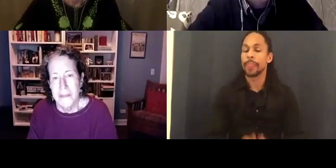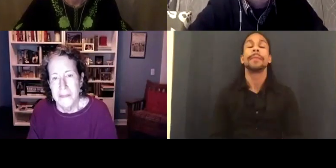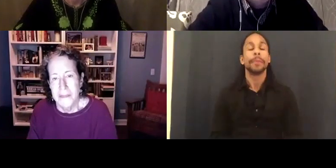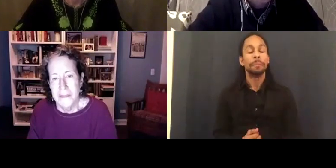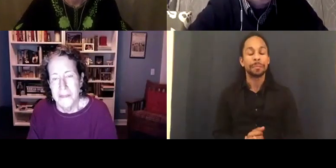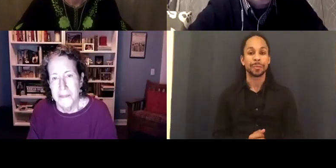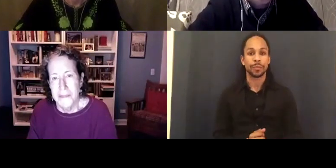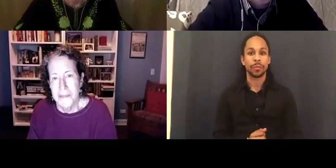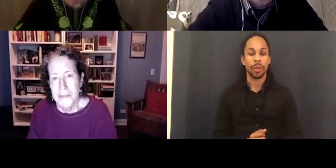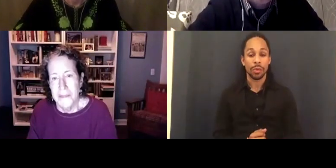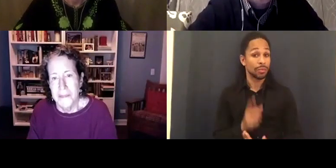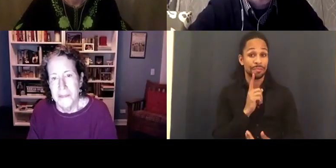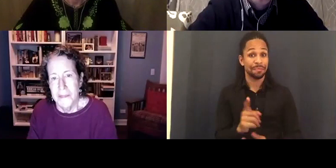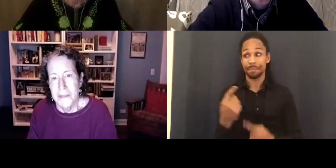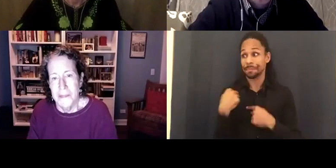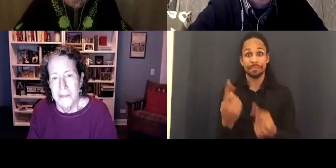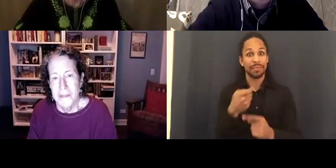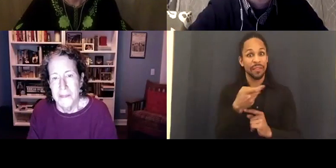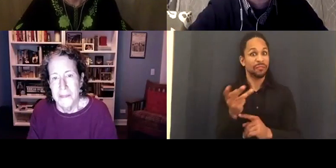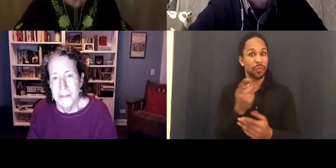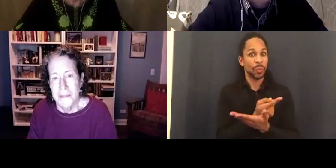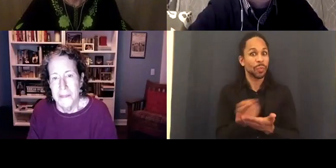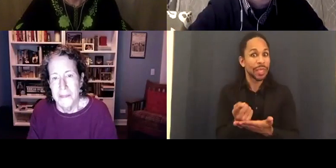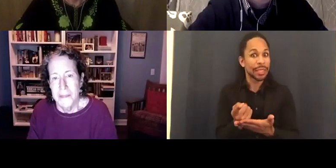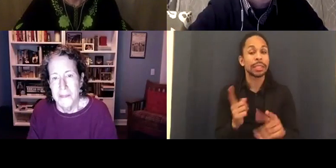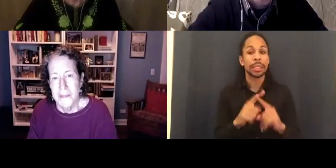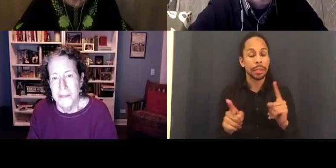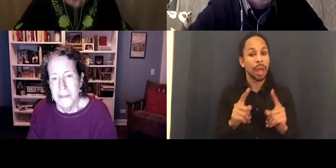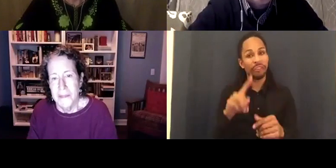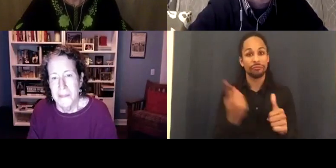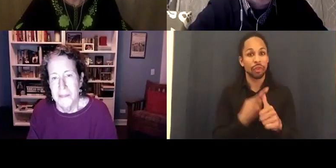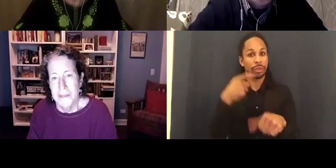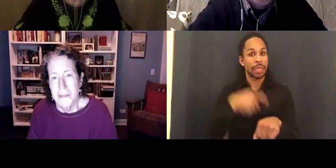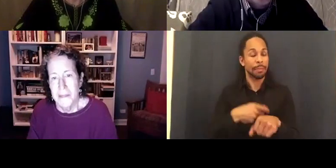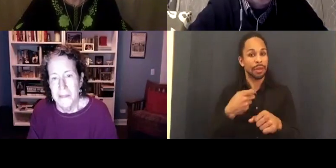how many weeks it's been, first time in at least three weeks tonight I felt community